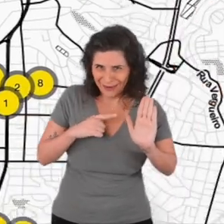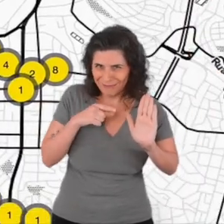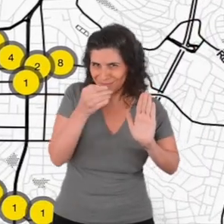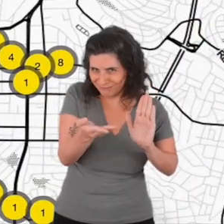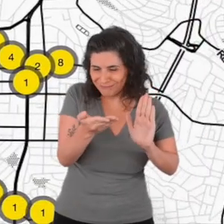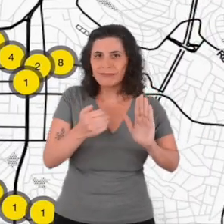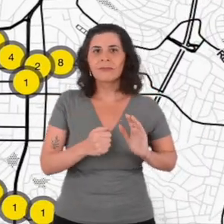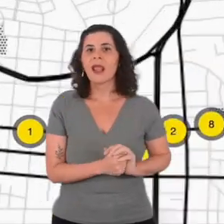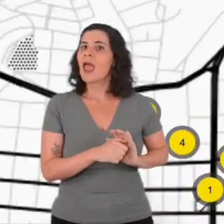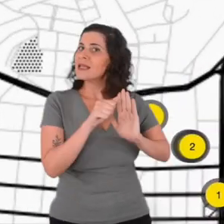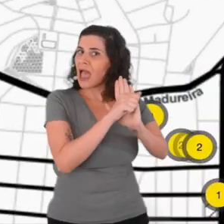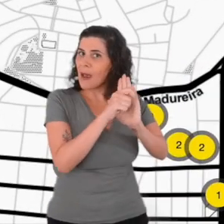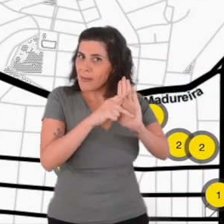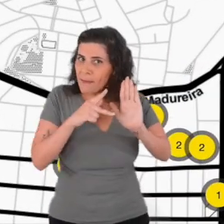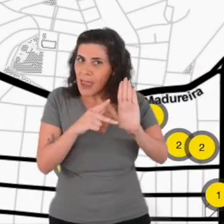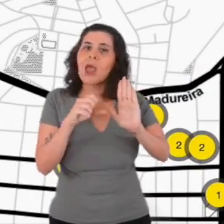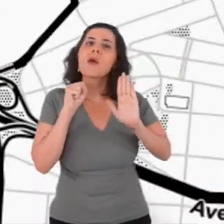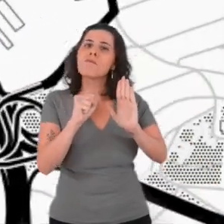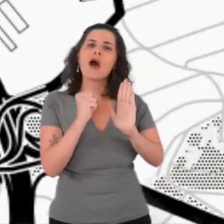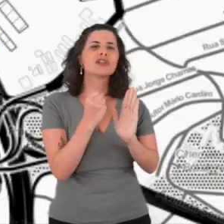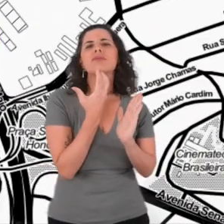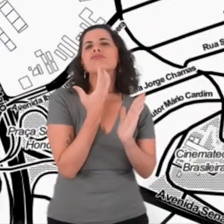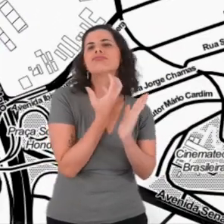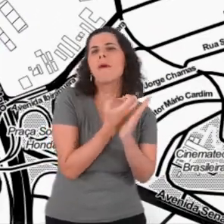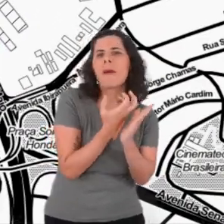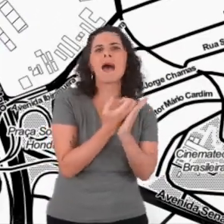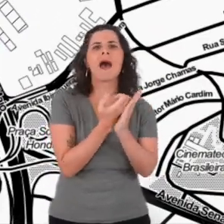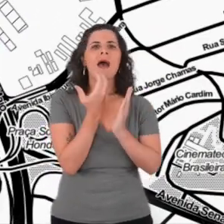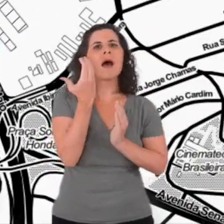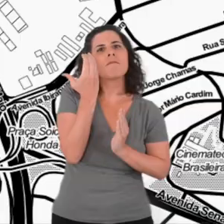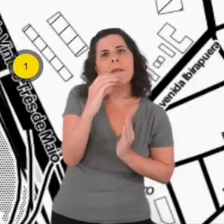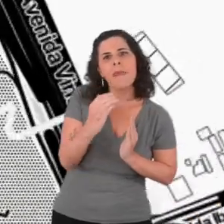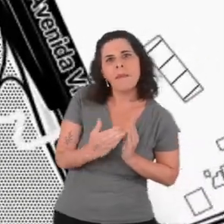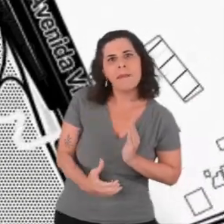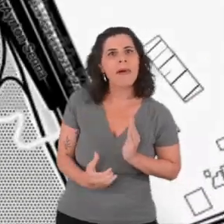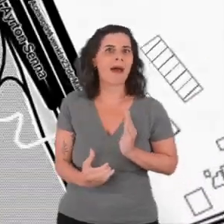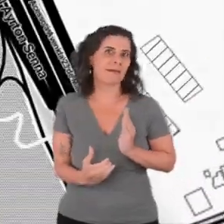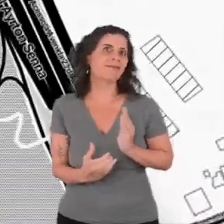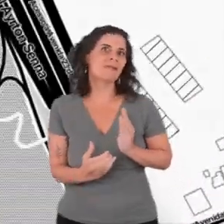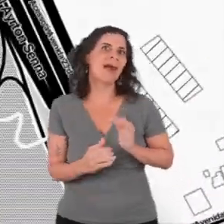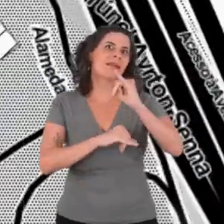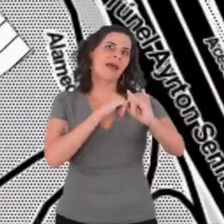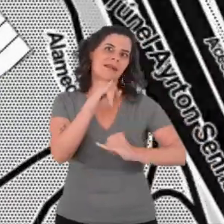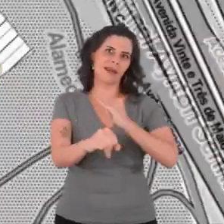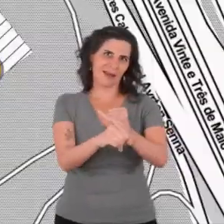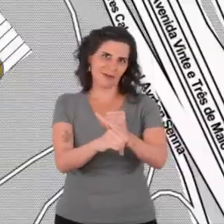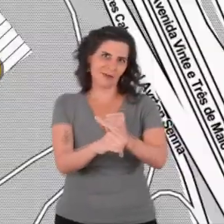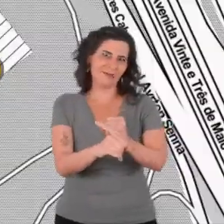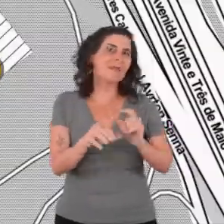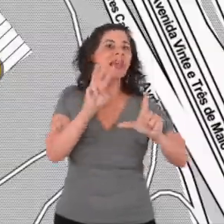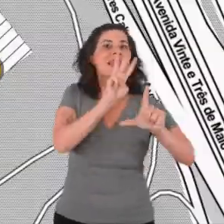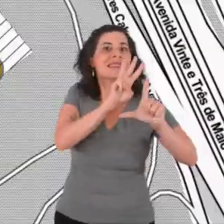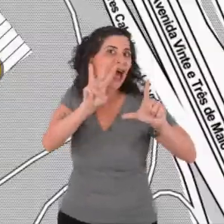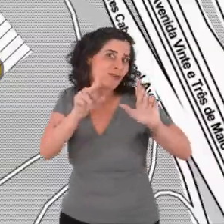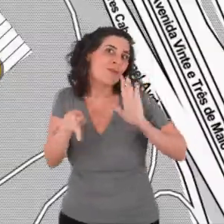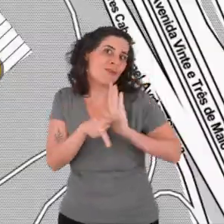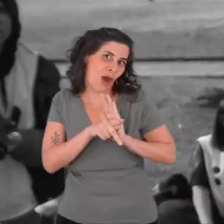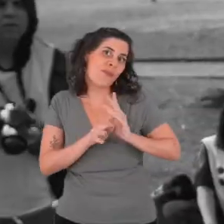with this app you can post audio recordings on the project's website,